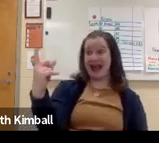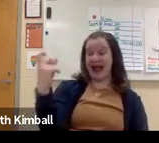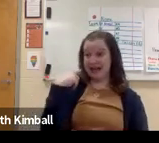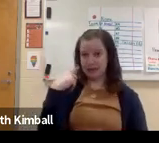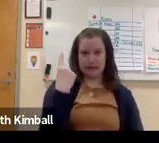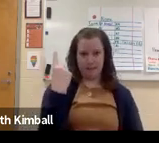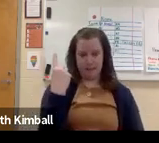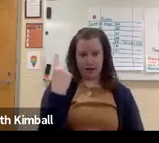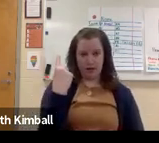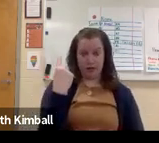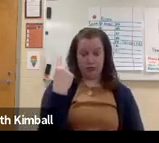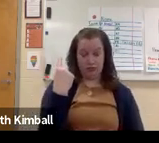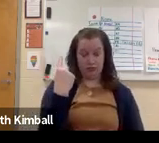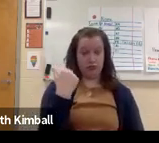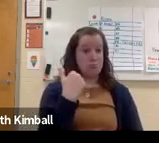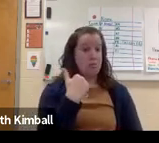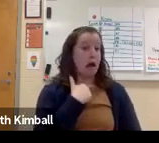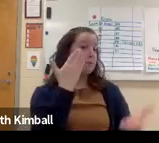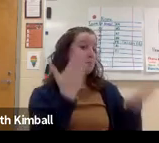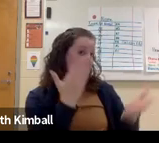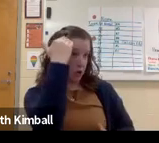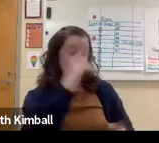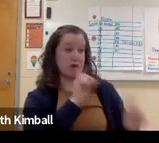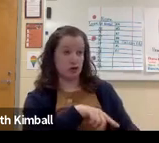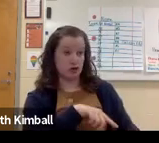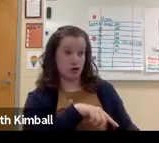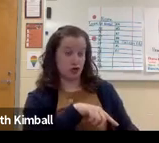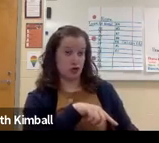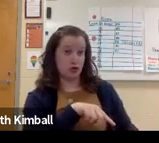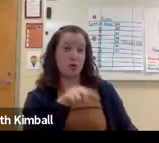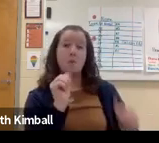and find out how to fix it. Other times, students will ask me questions